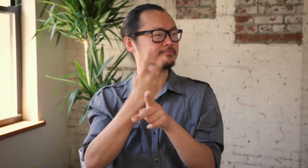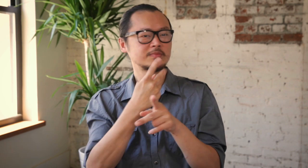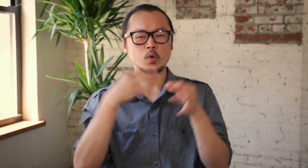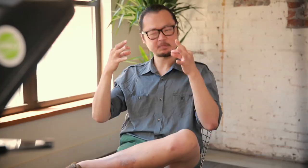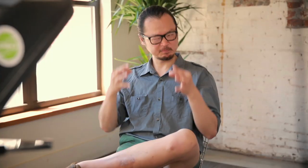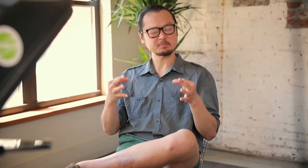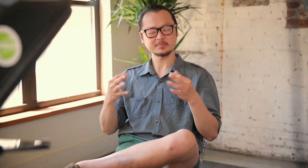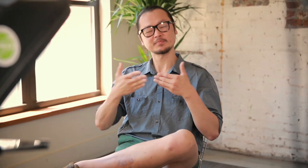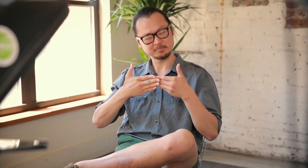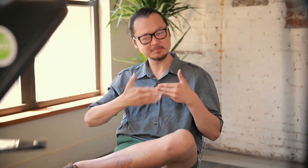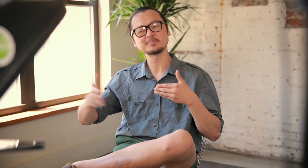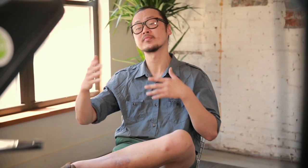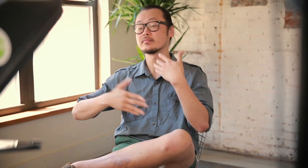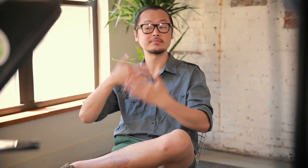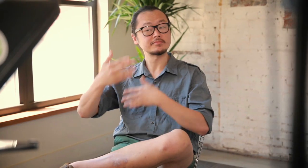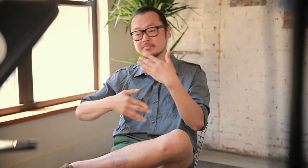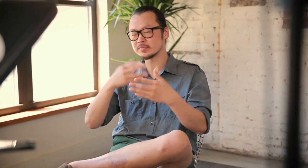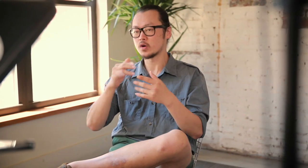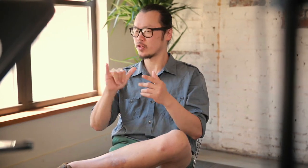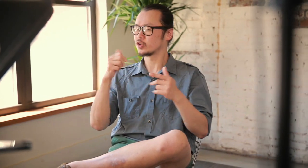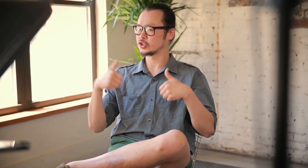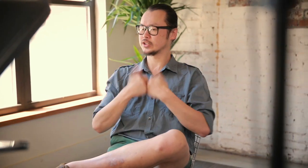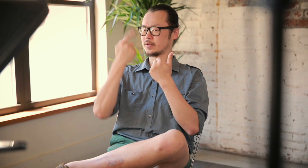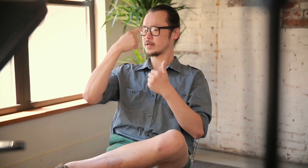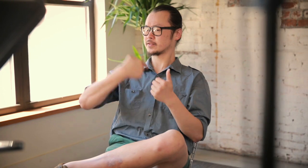I had to navigate the city after graduation, and that was a challenge for me.